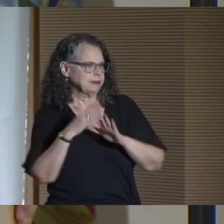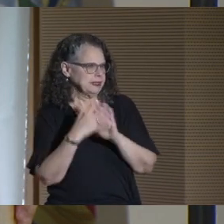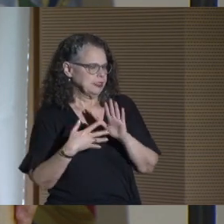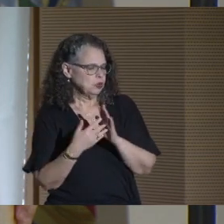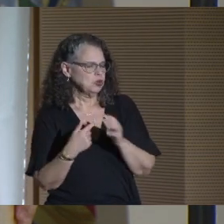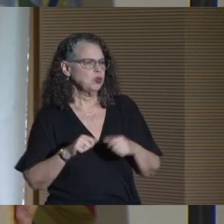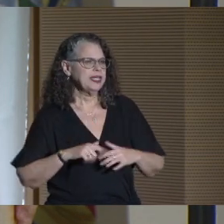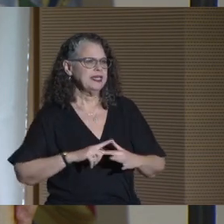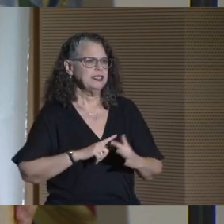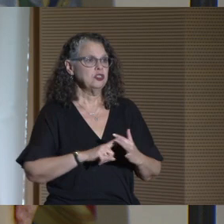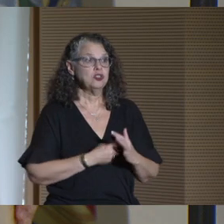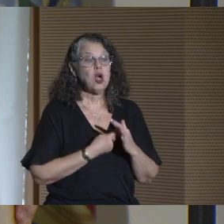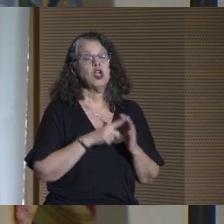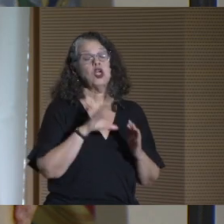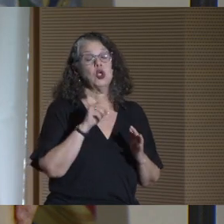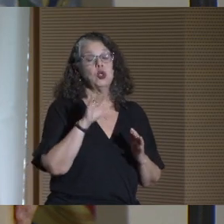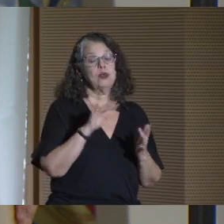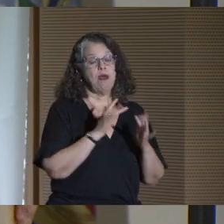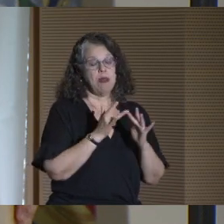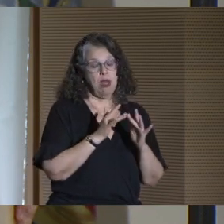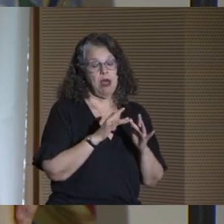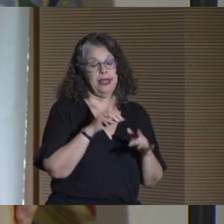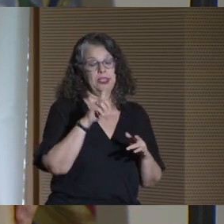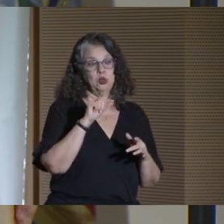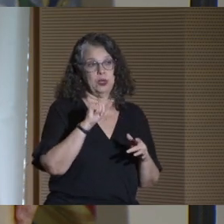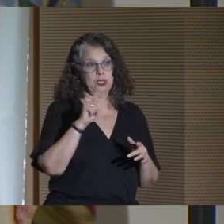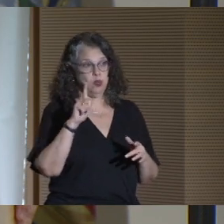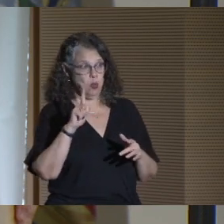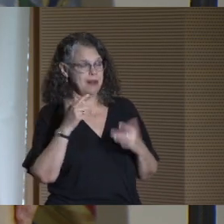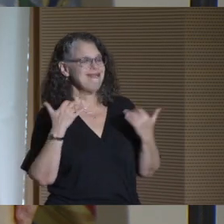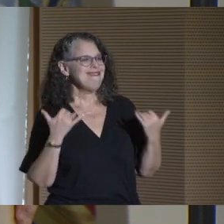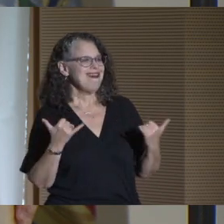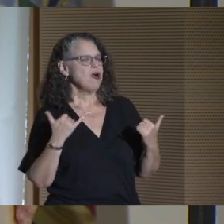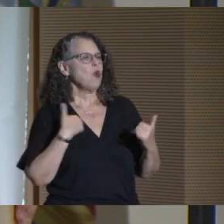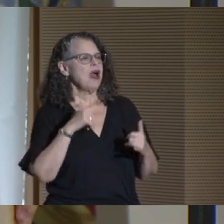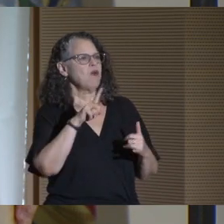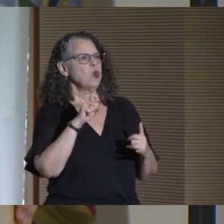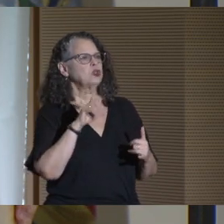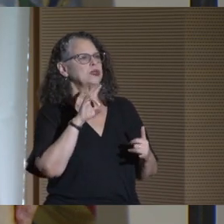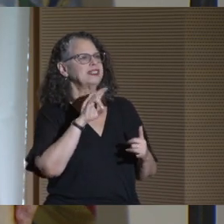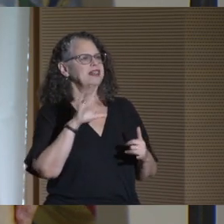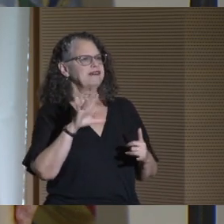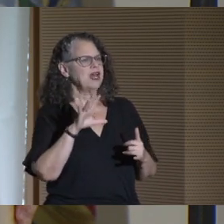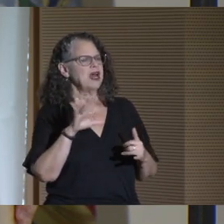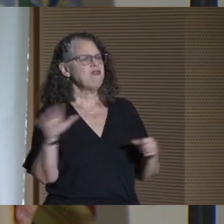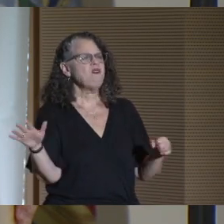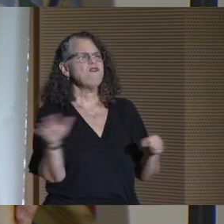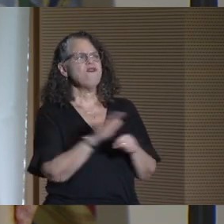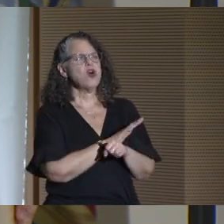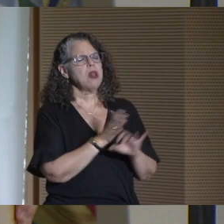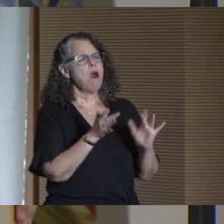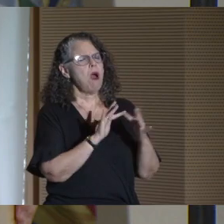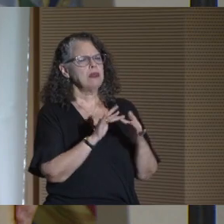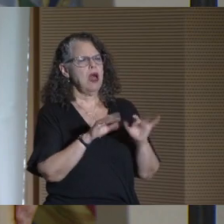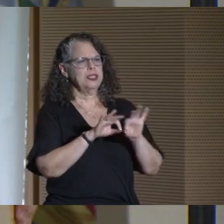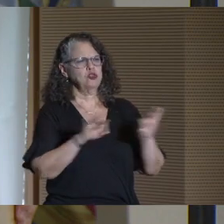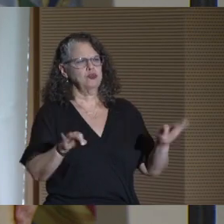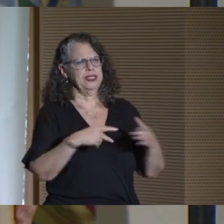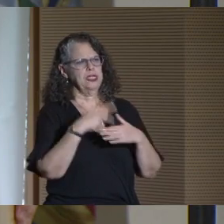We launched CUNY Online in 2021 and now have 175 fully online degree programs